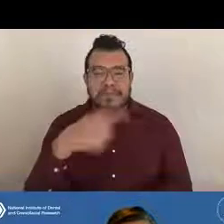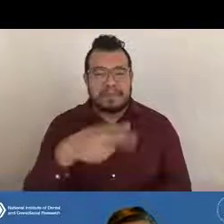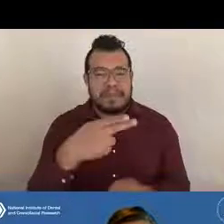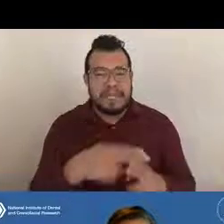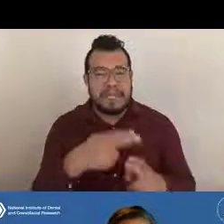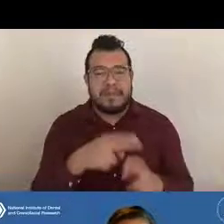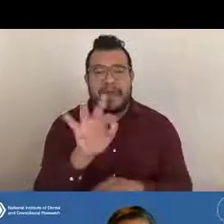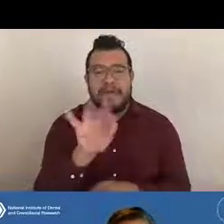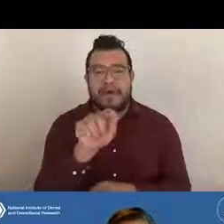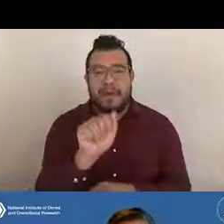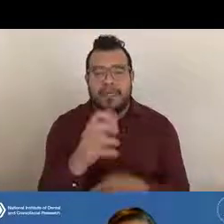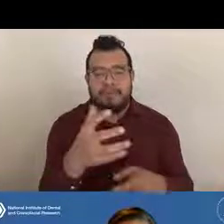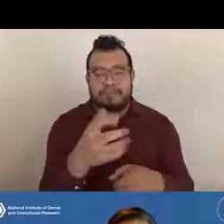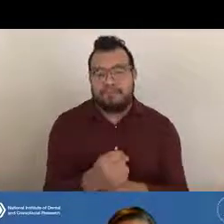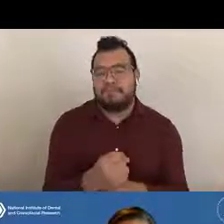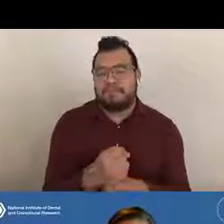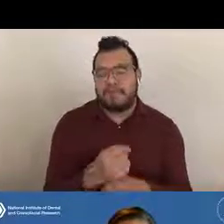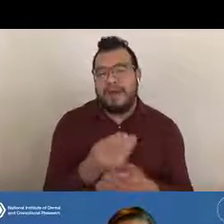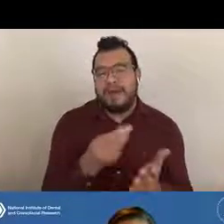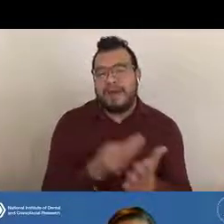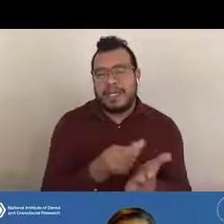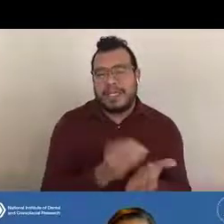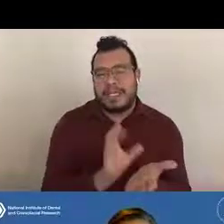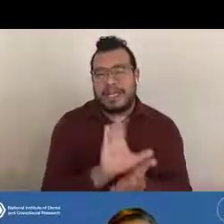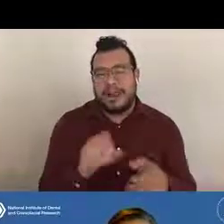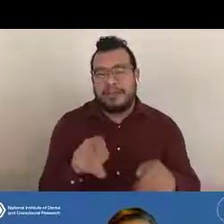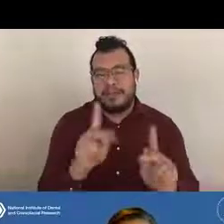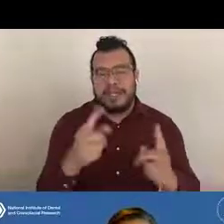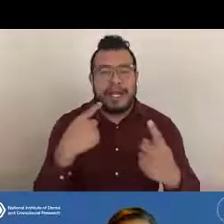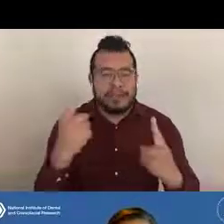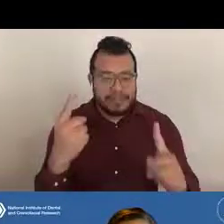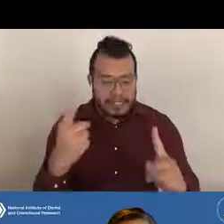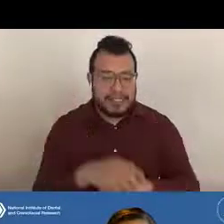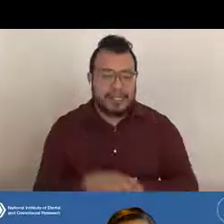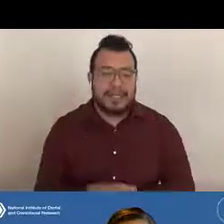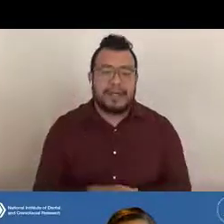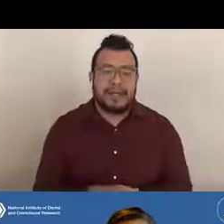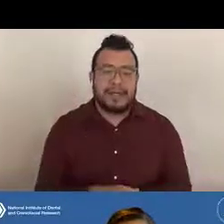short for funding opportunity announcements. This could also be known as initiative development.